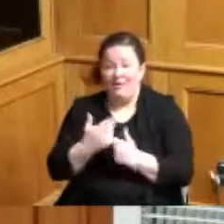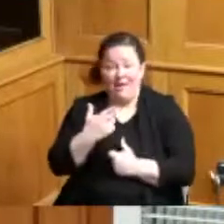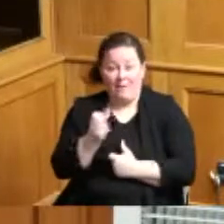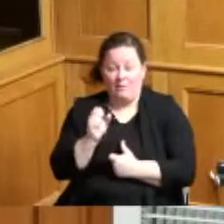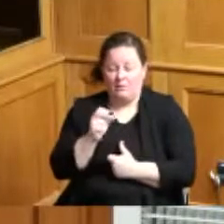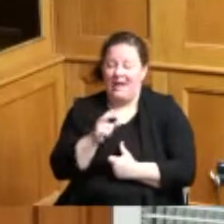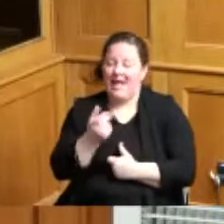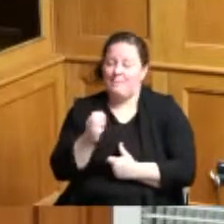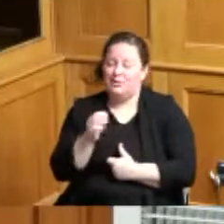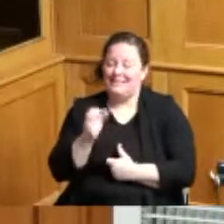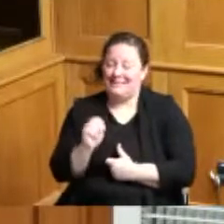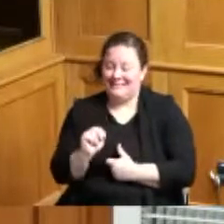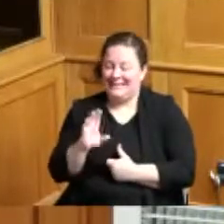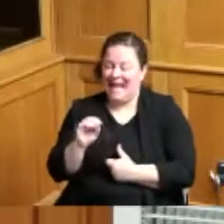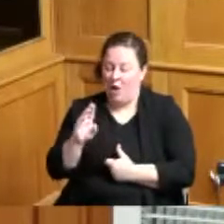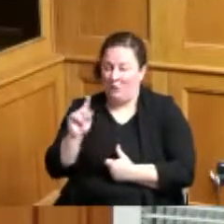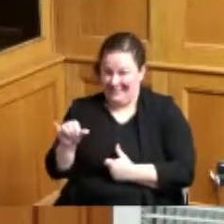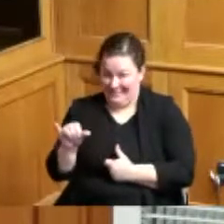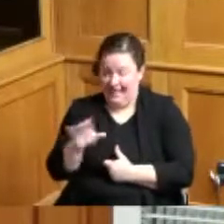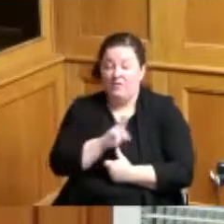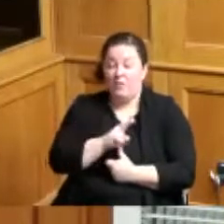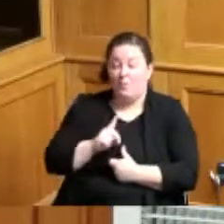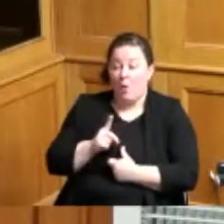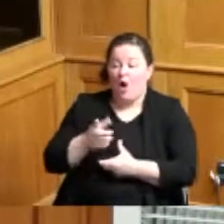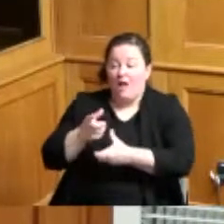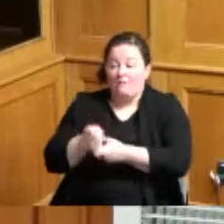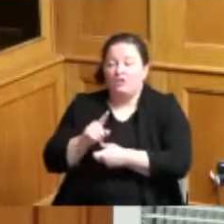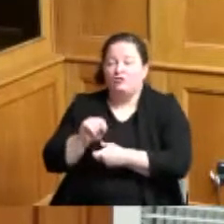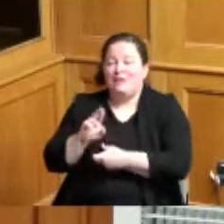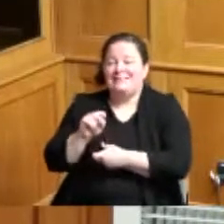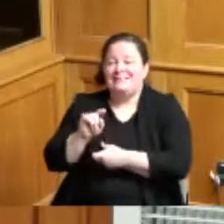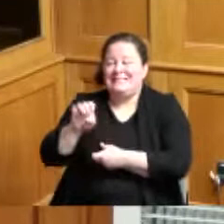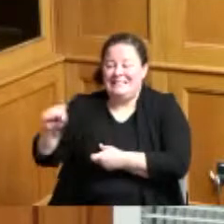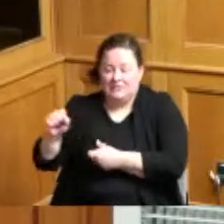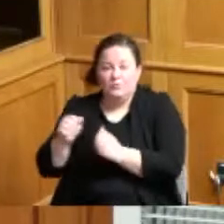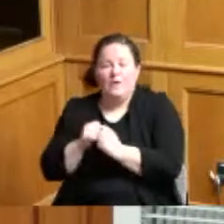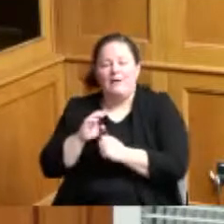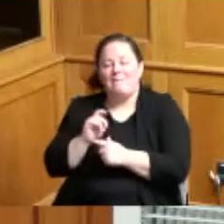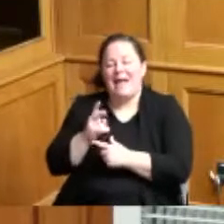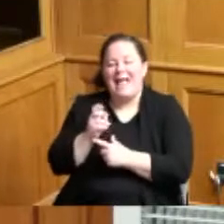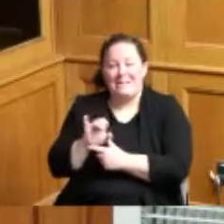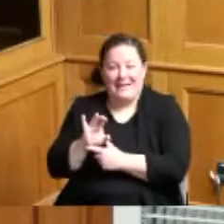and the board of trustees of Miami Township for construction and maintenance of improvements to